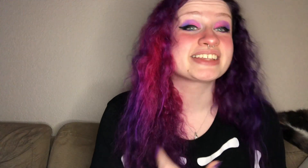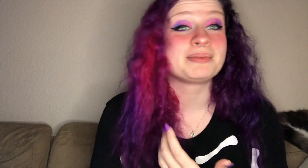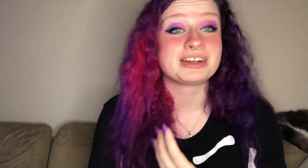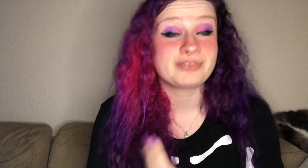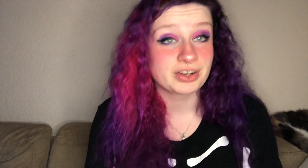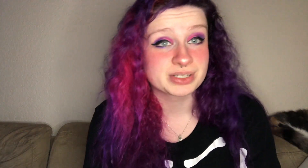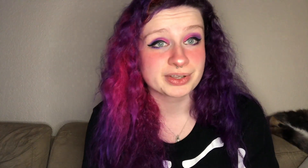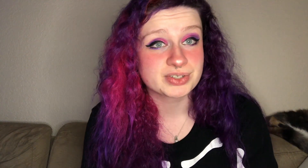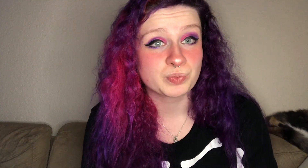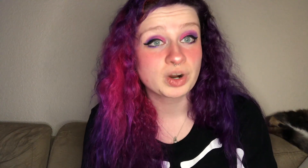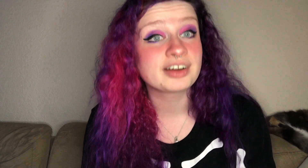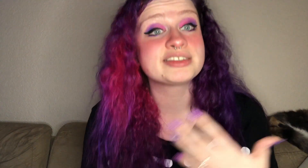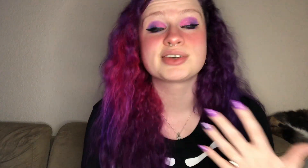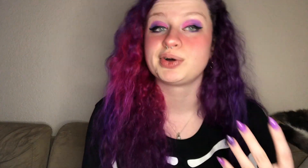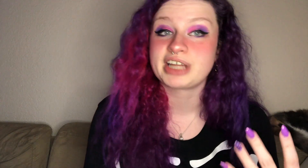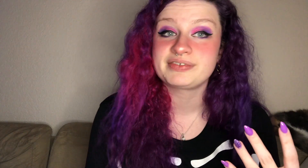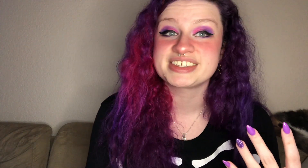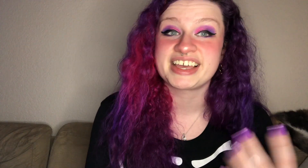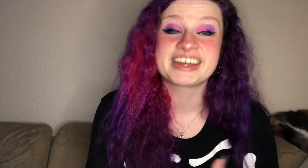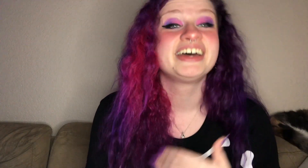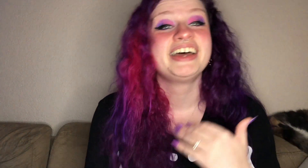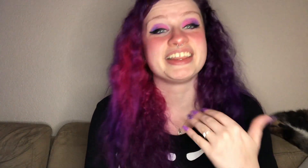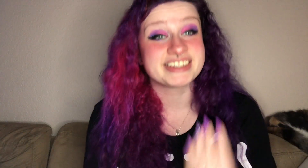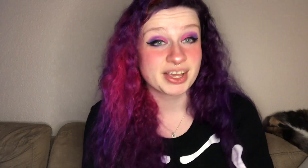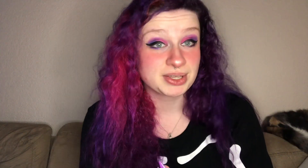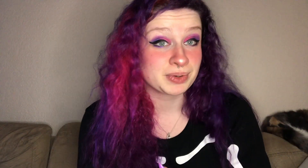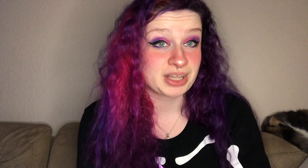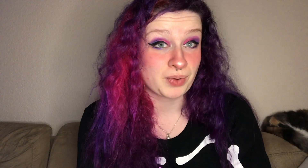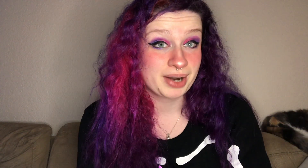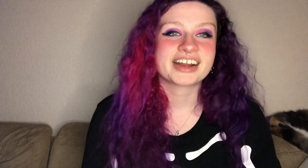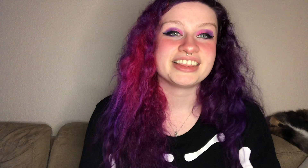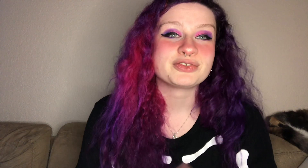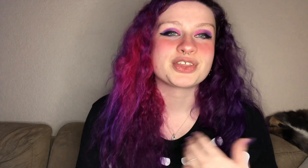gonna fingerspell some words hold off a sec and then tell you what they were and then for the